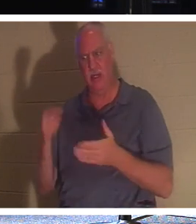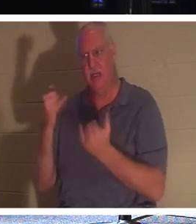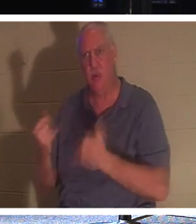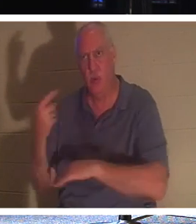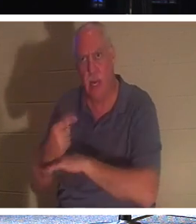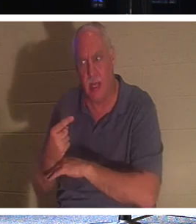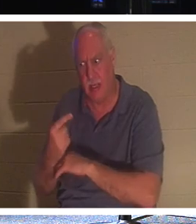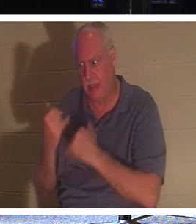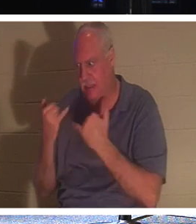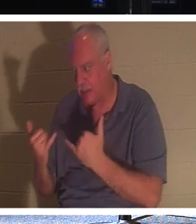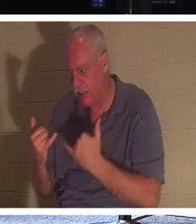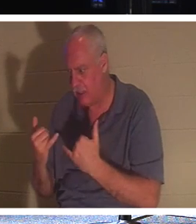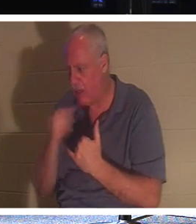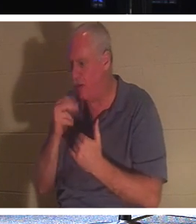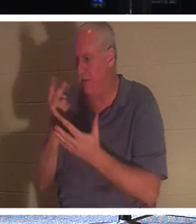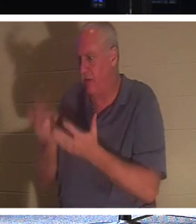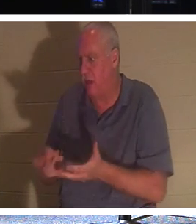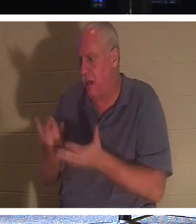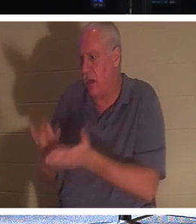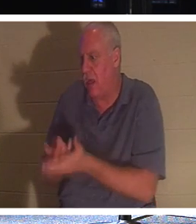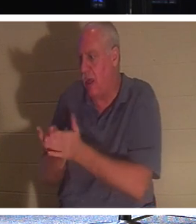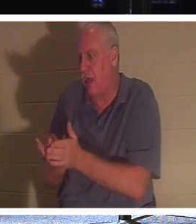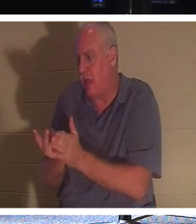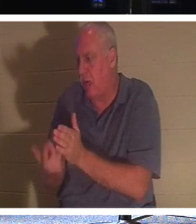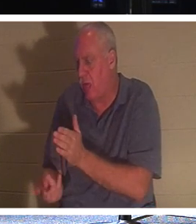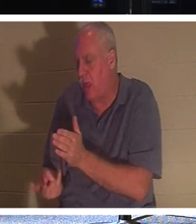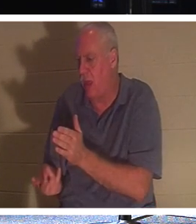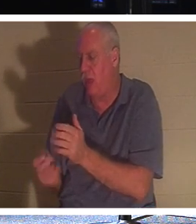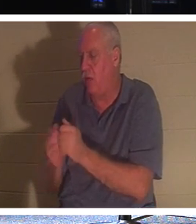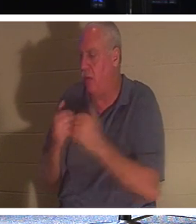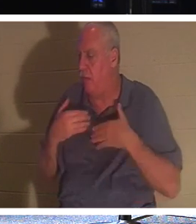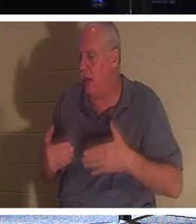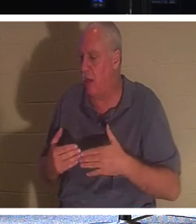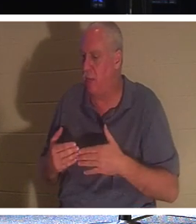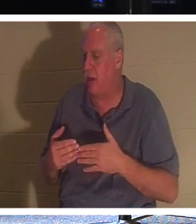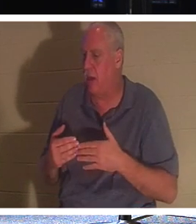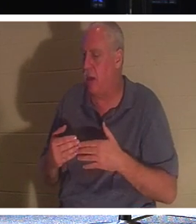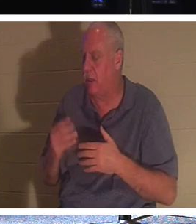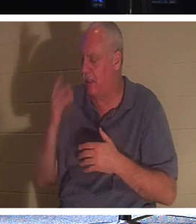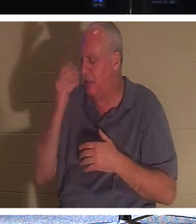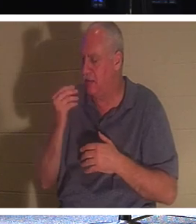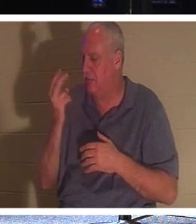I don't have to lay in my grave with my body and go into soul sleep for 2,000 years until